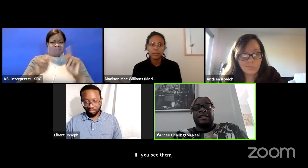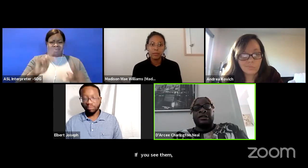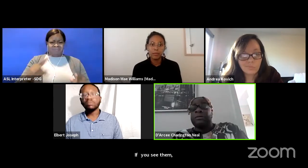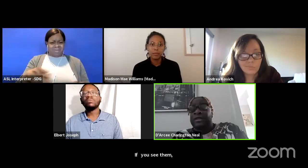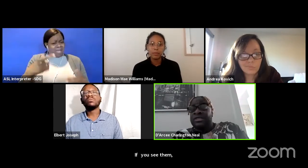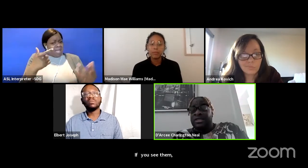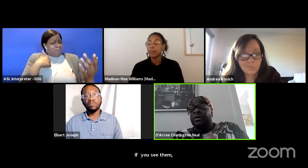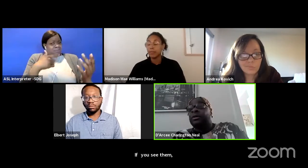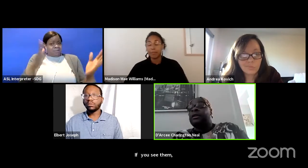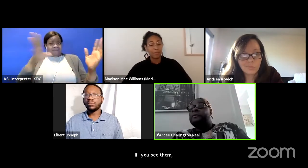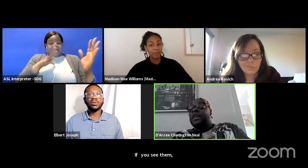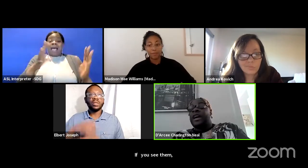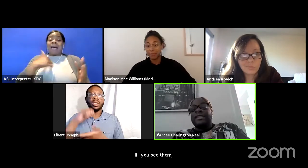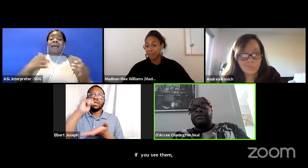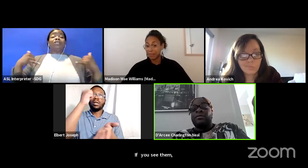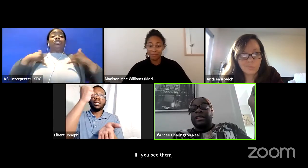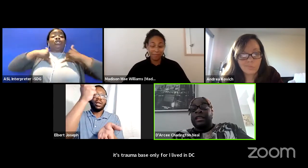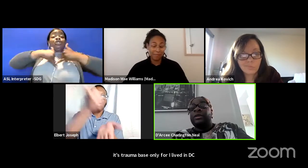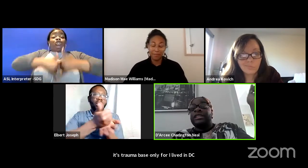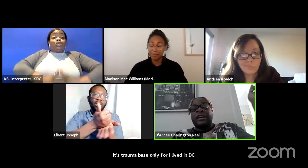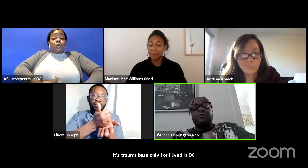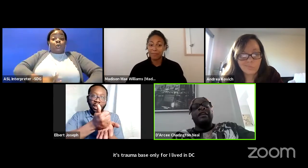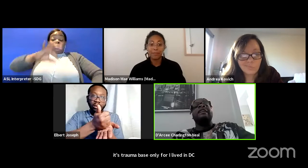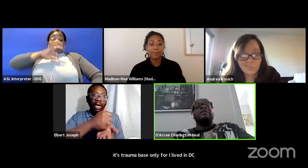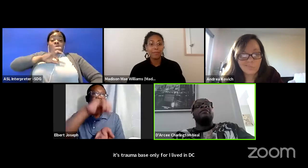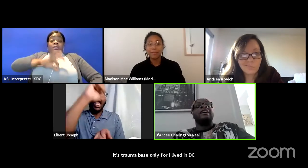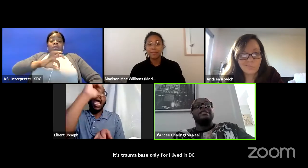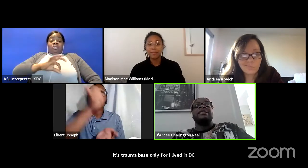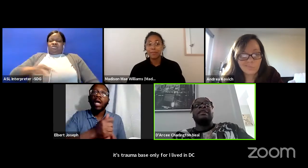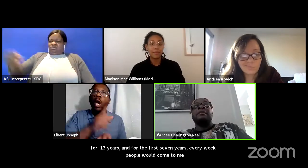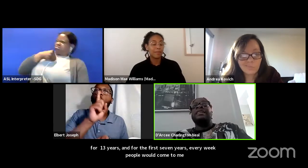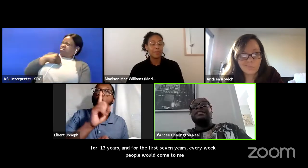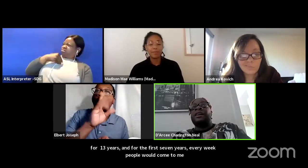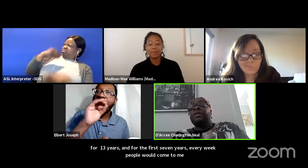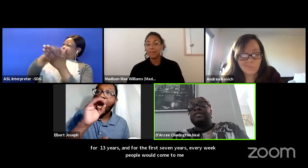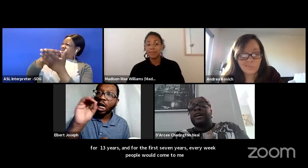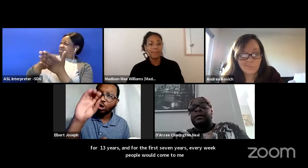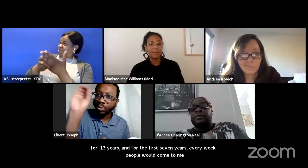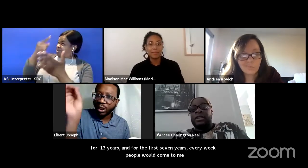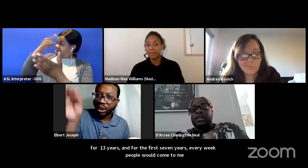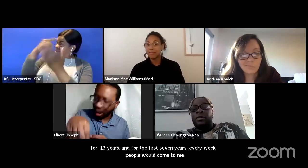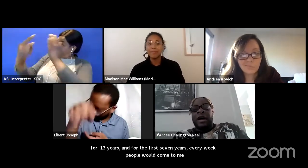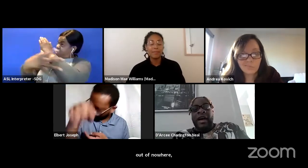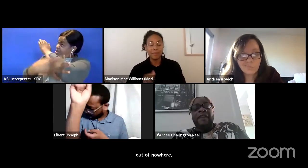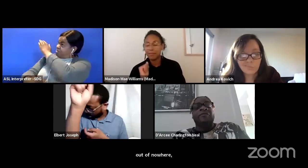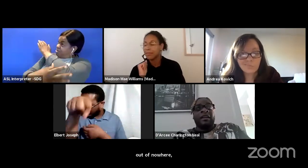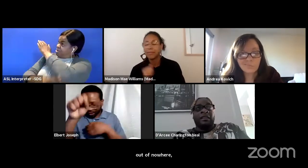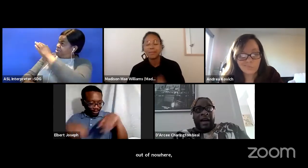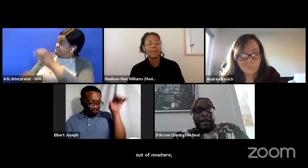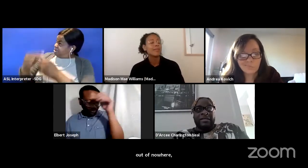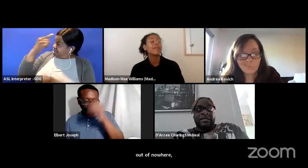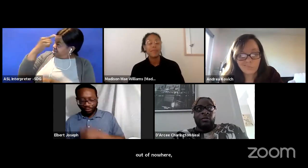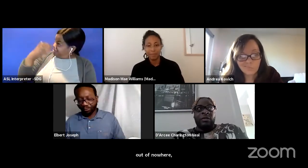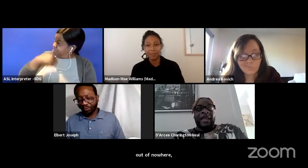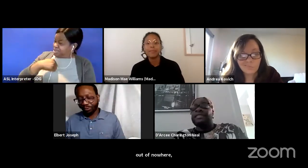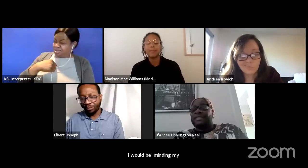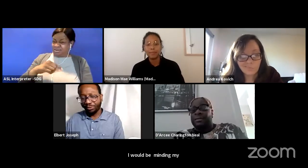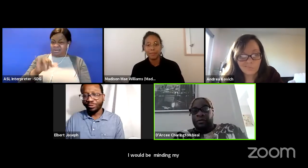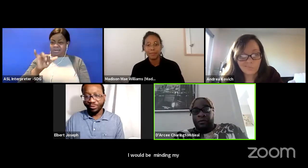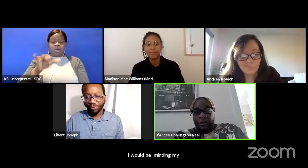I'd be minding my business in a three piece suit. And someone would literally shove money in my face because Yes, yes. If you ever interact with black people.